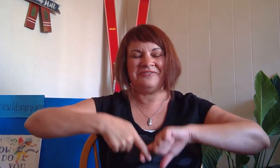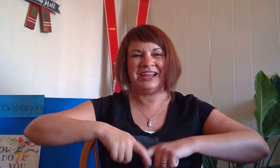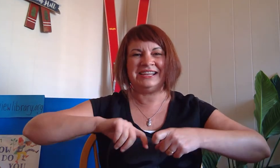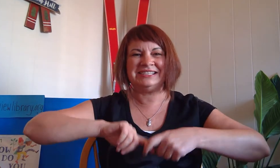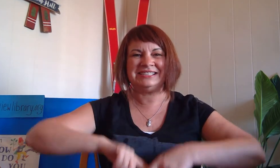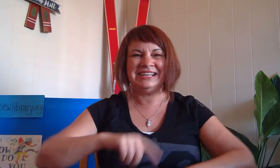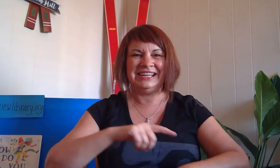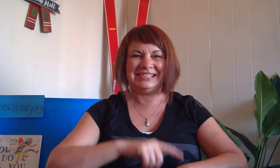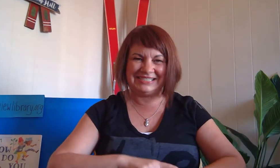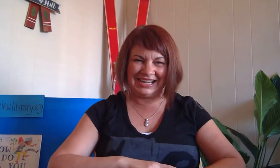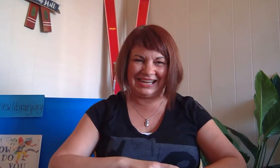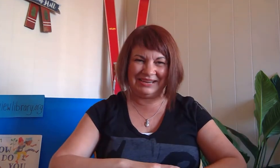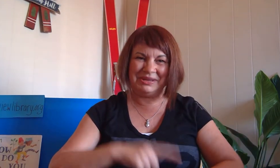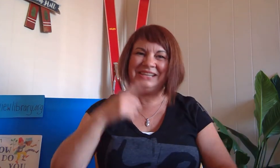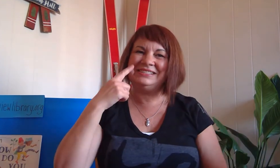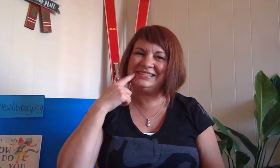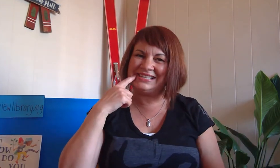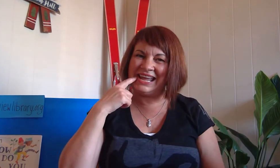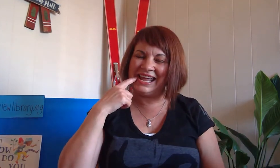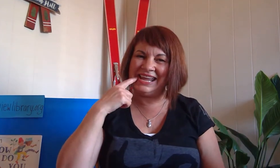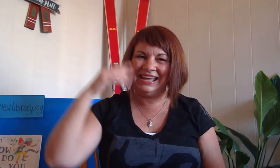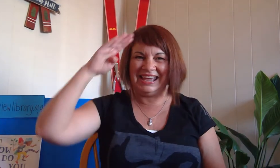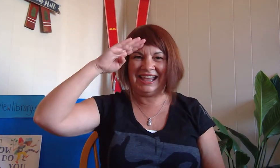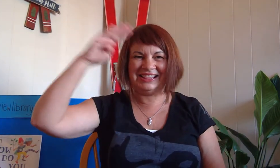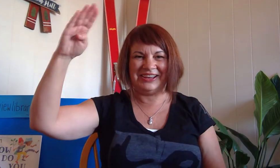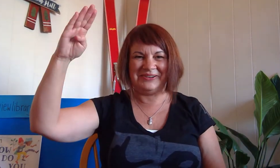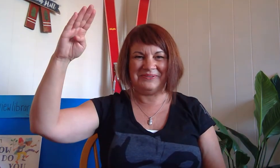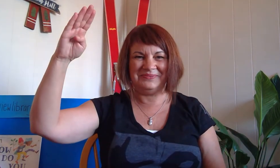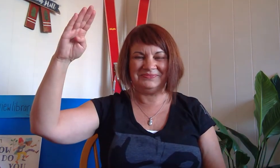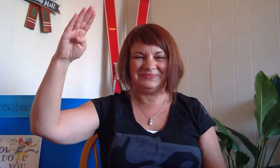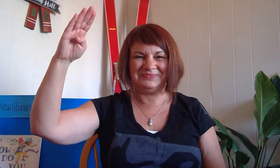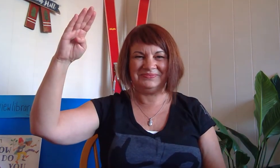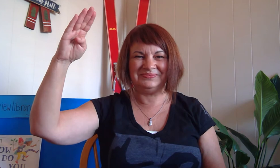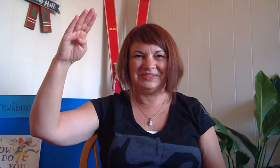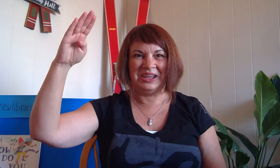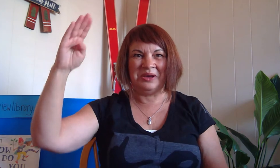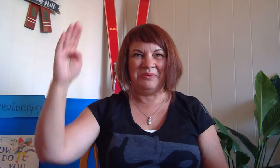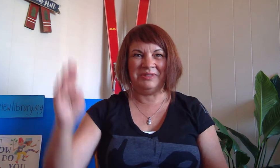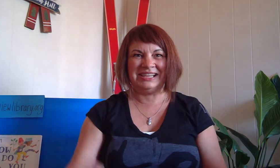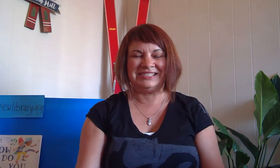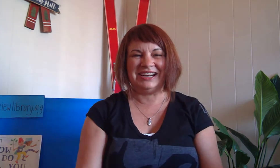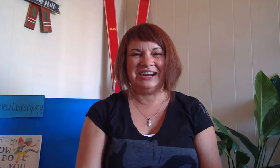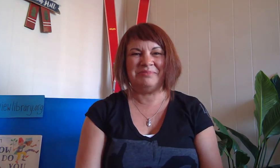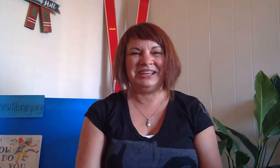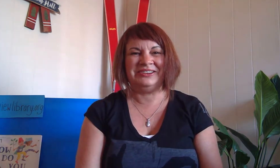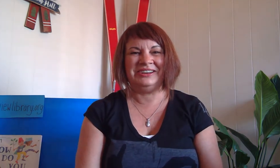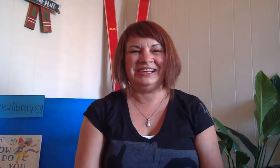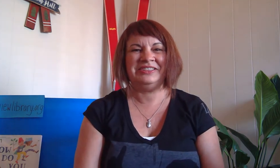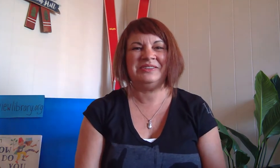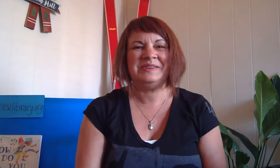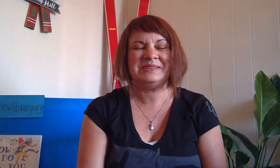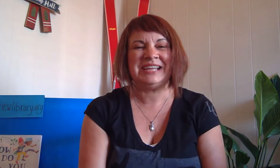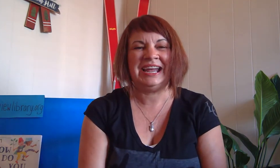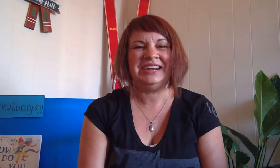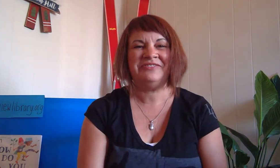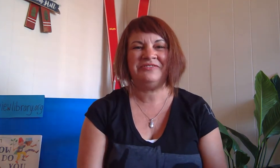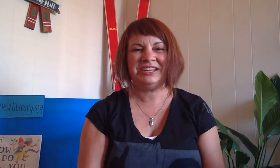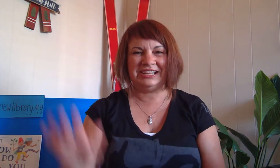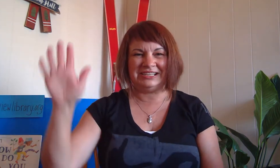friends it's time to say hello well let's start by learning the sign for feelings.